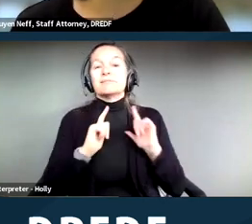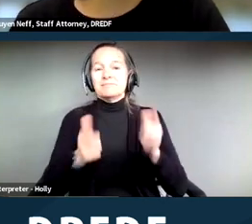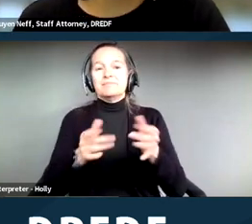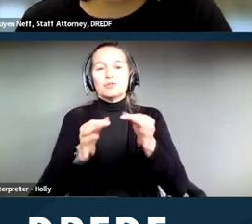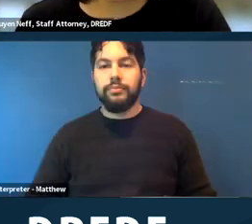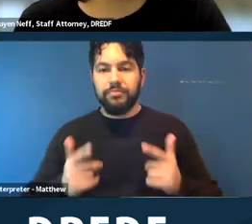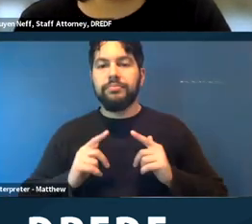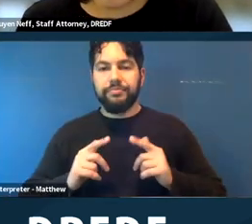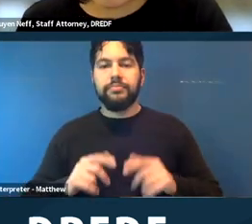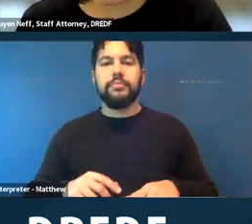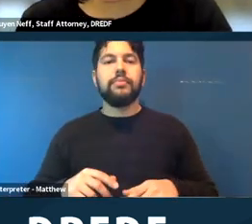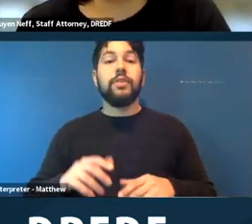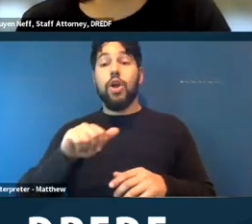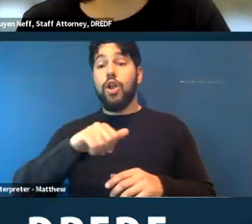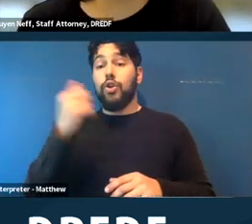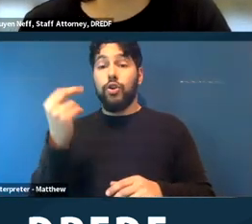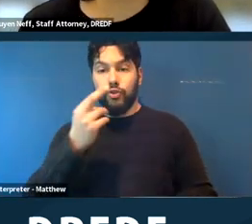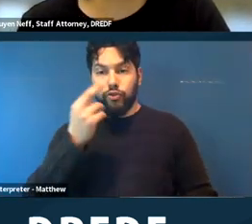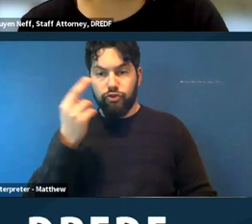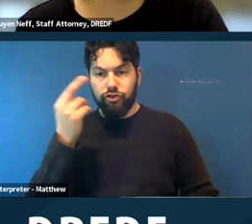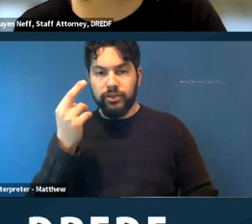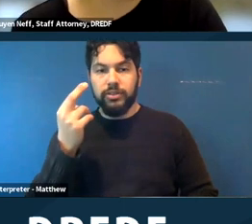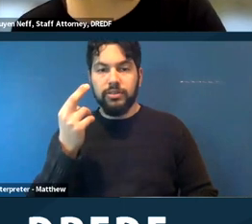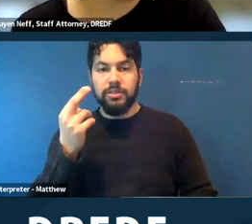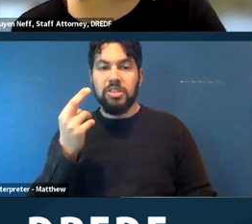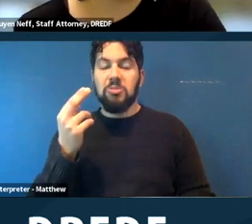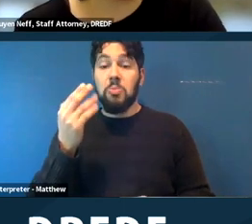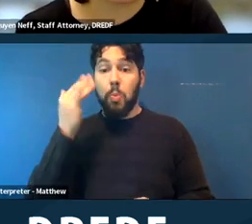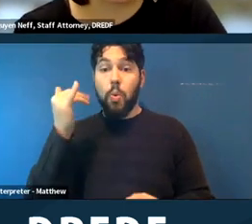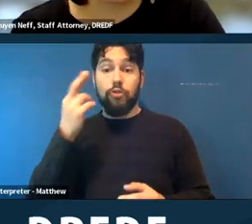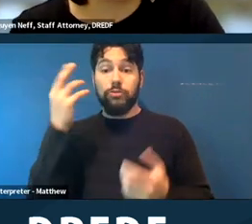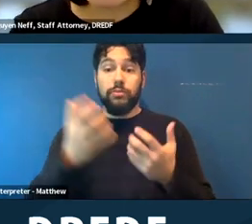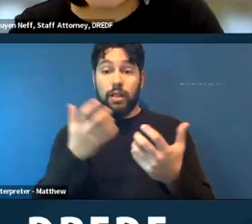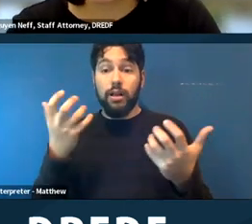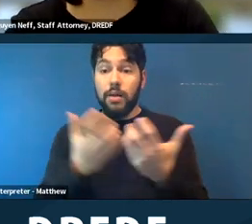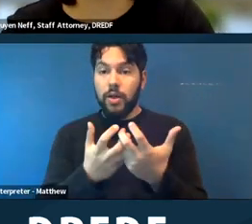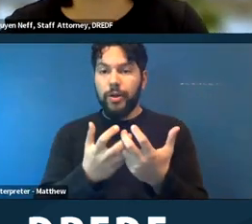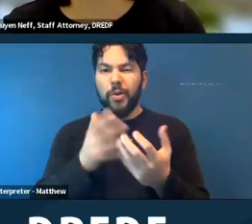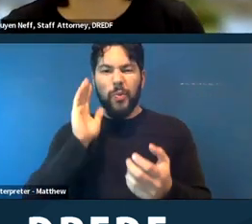Another reason why a reasonable accommodation request might be rejected is if the person is